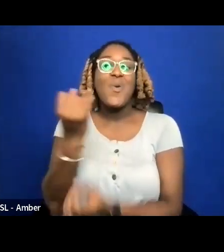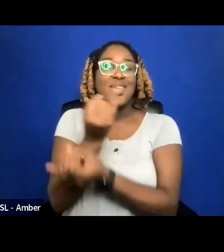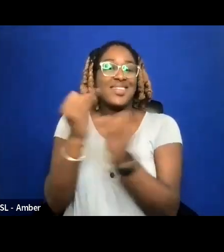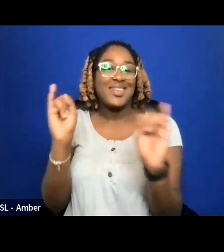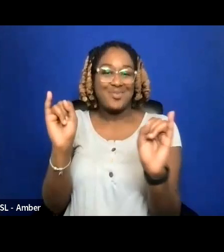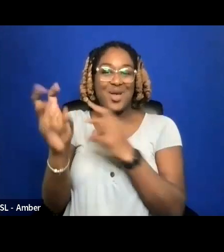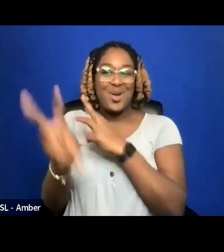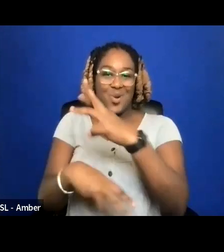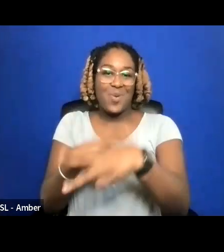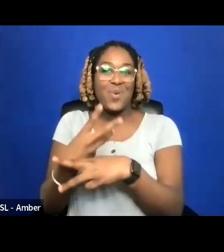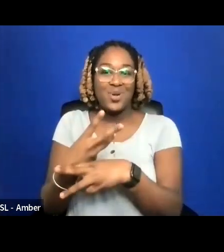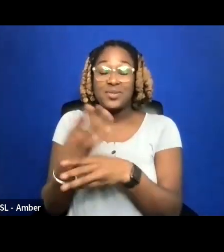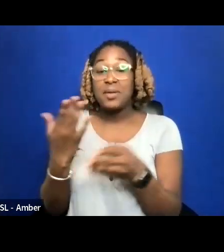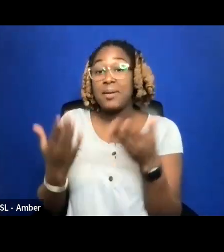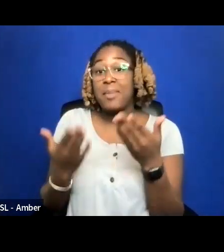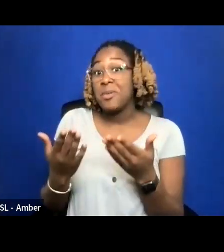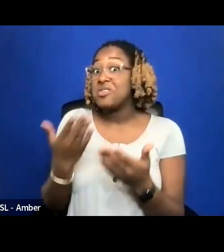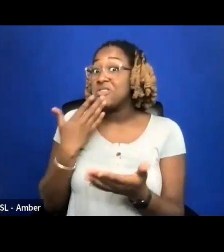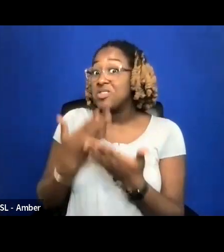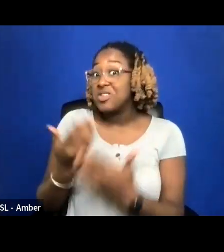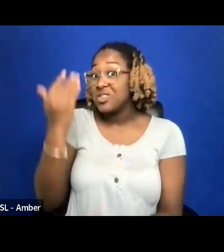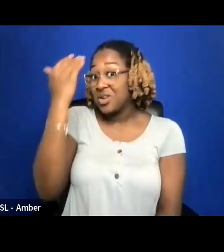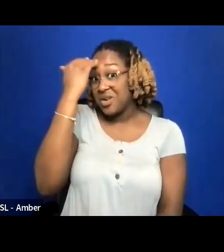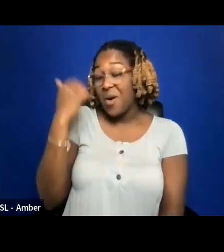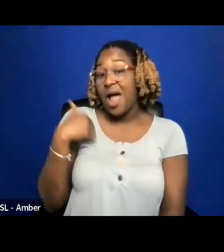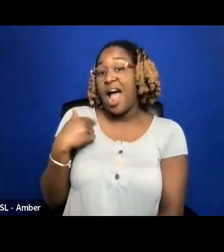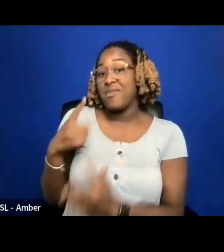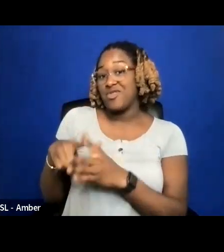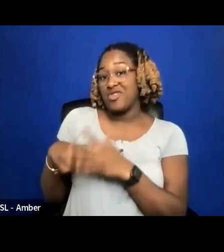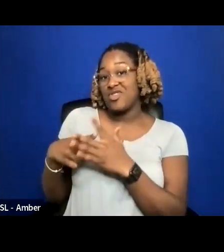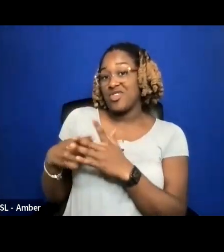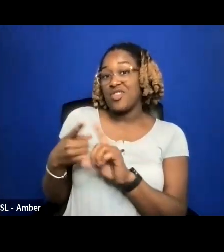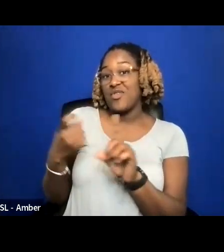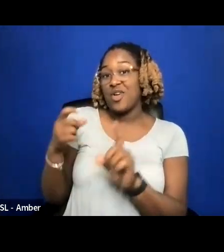I'M ORIGINALLY FROM THE UNITED STATES BUT AM NOW BASED IN CANADA.